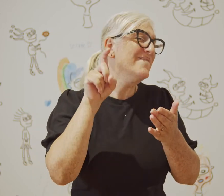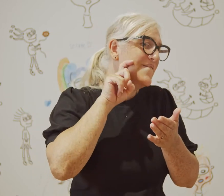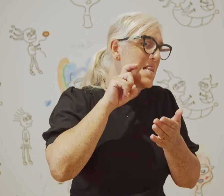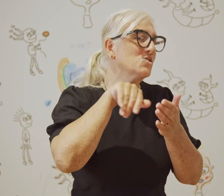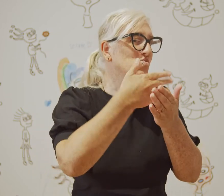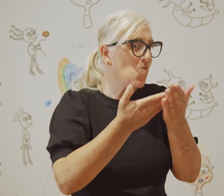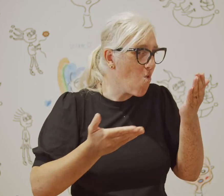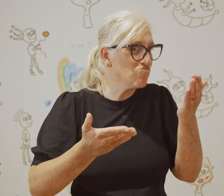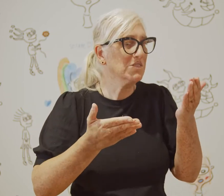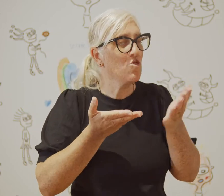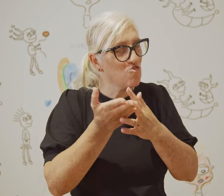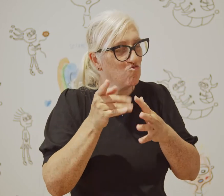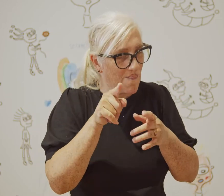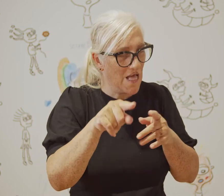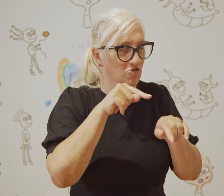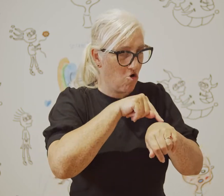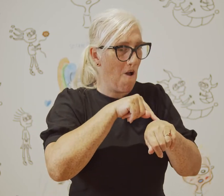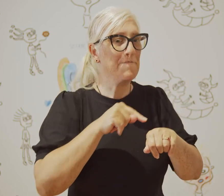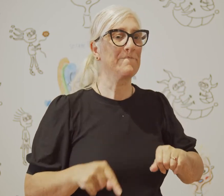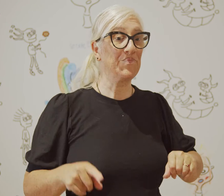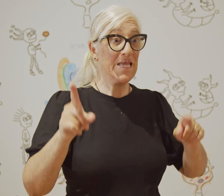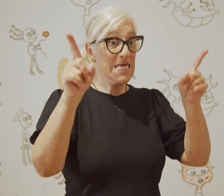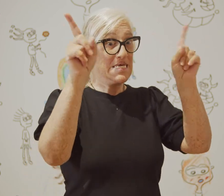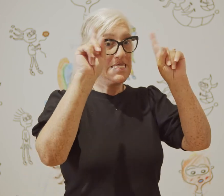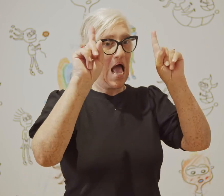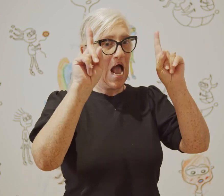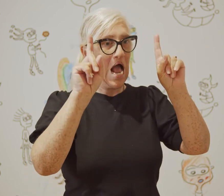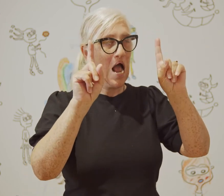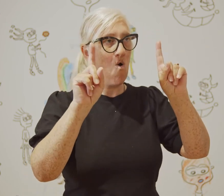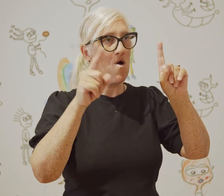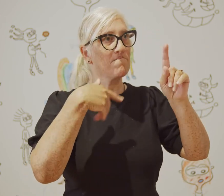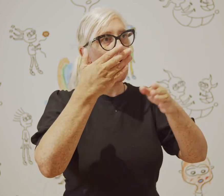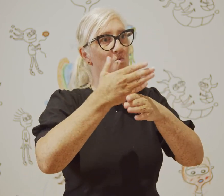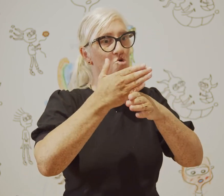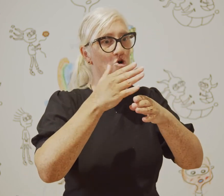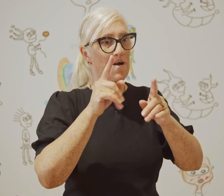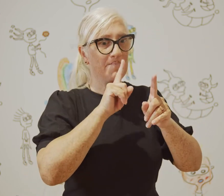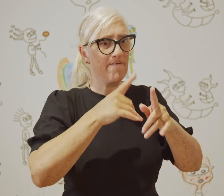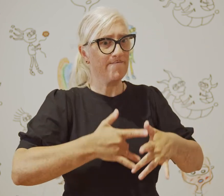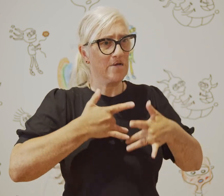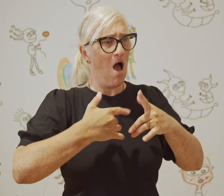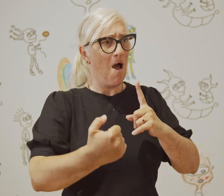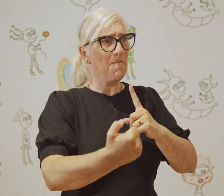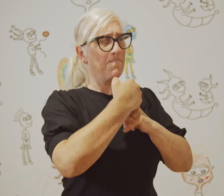So that was one way people would experience my work. Now, though, with the work that I'm creating,